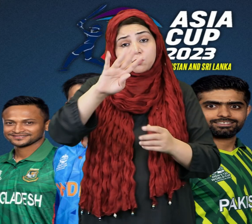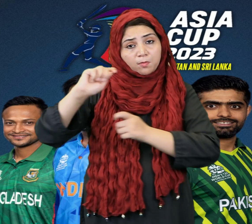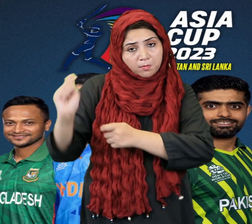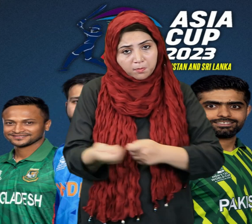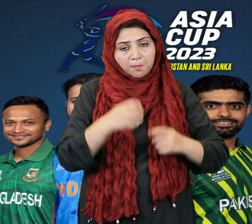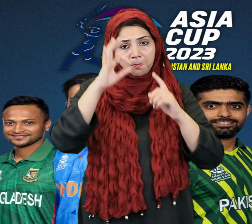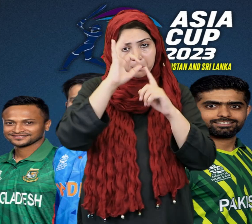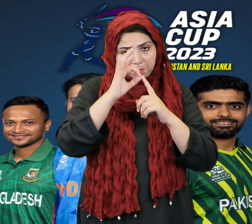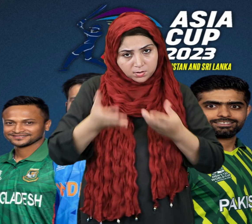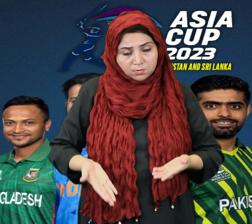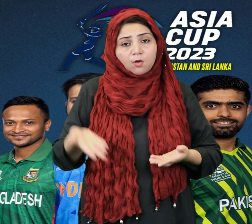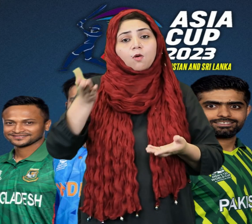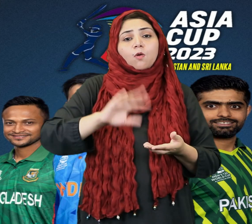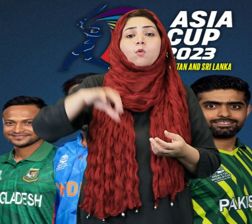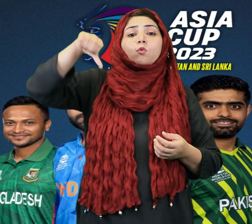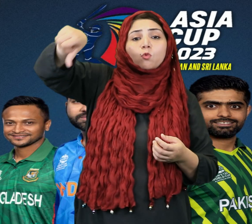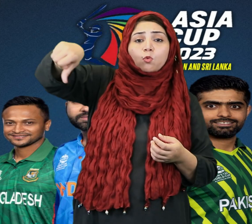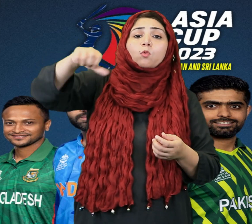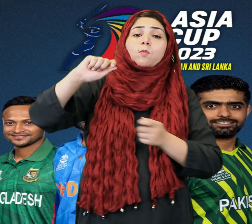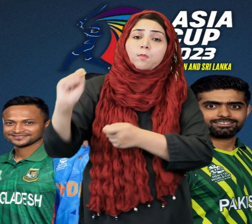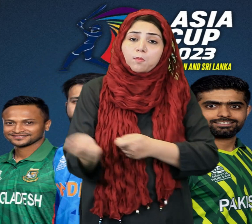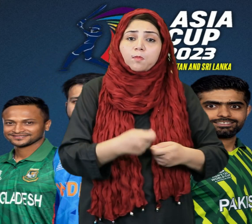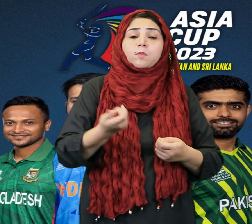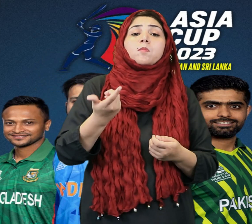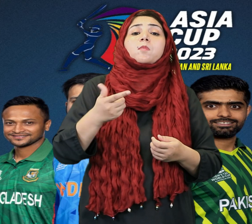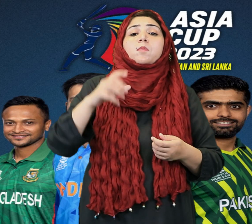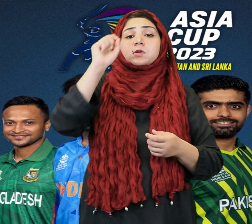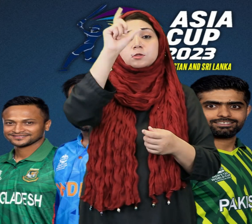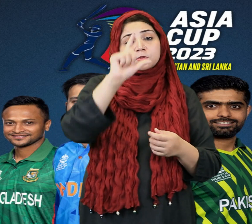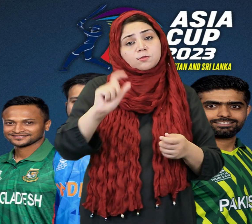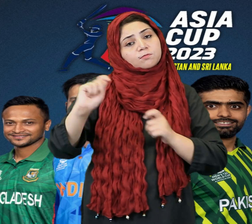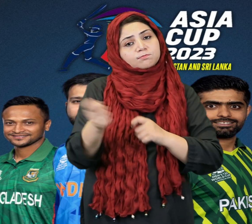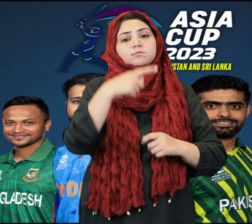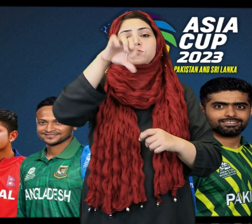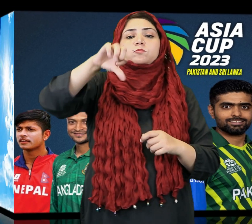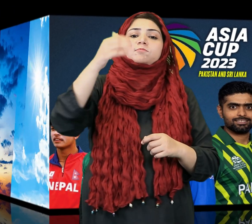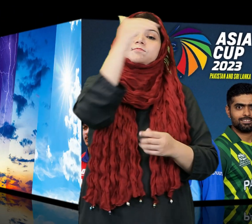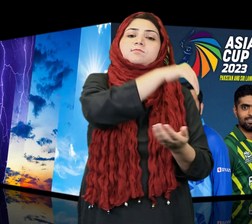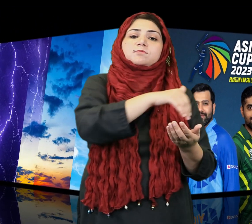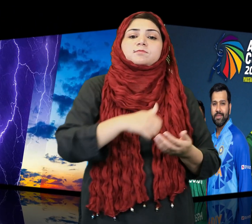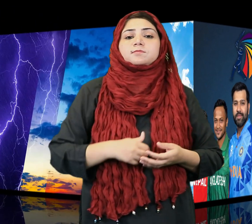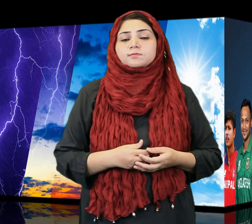The first four matches will be held in Pakistan, while the following nine will hold in Sri Lanka.